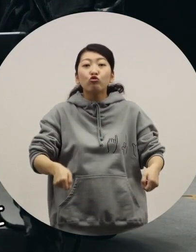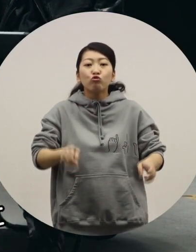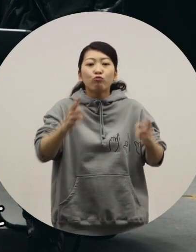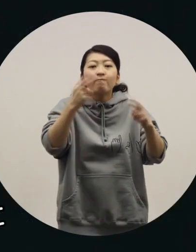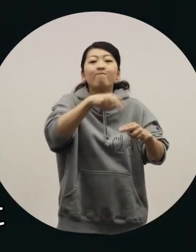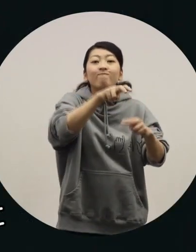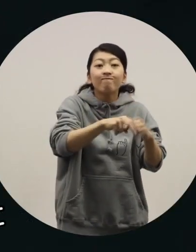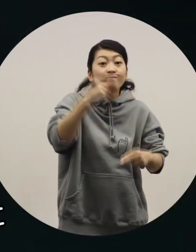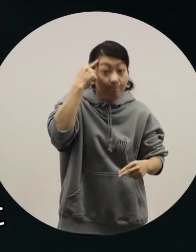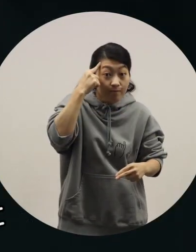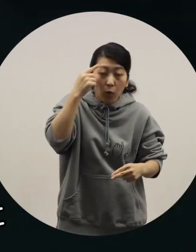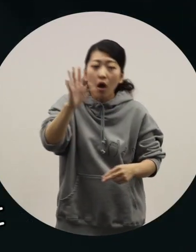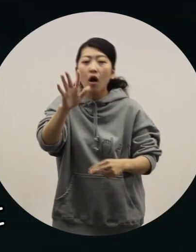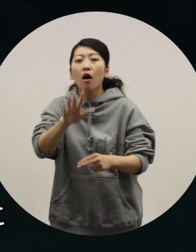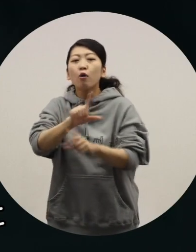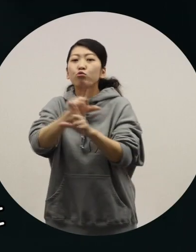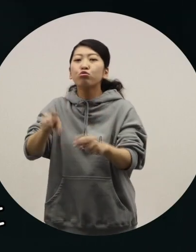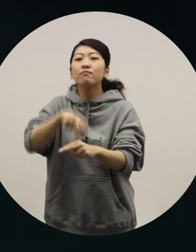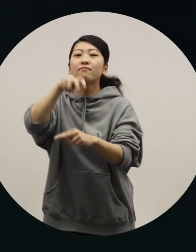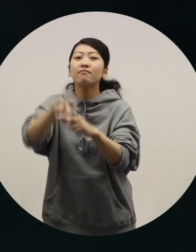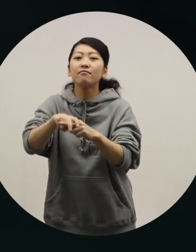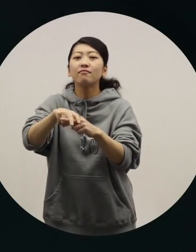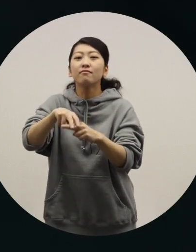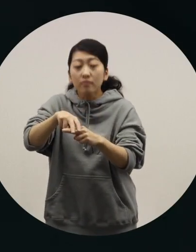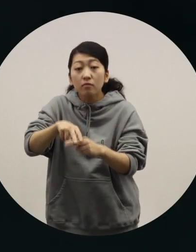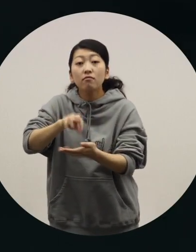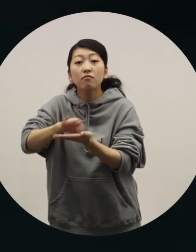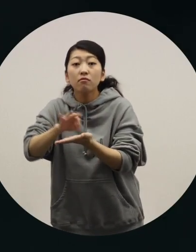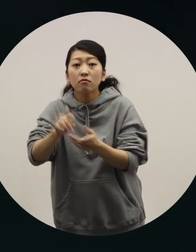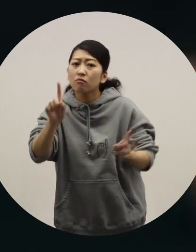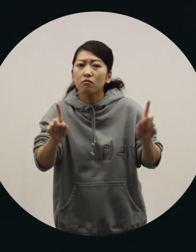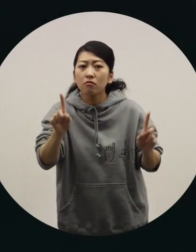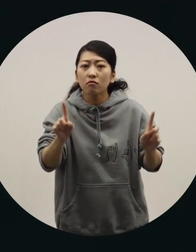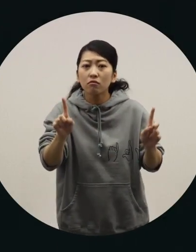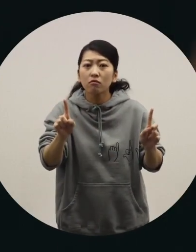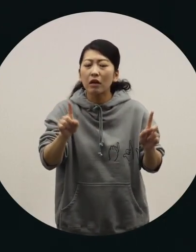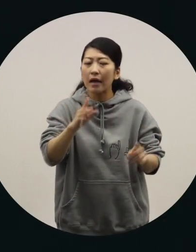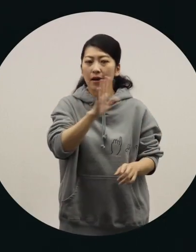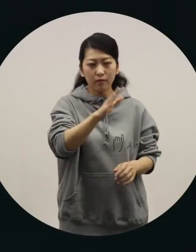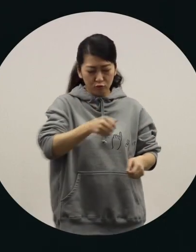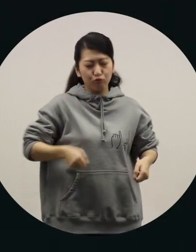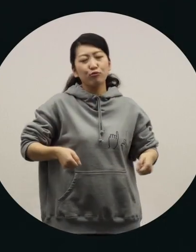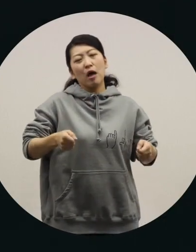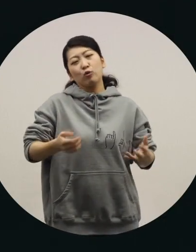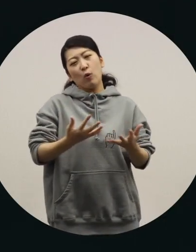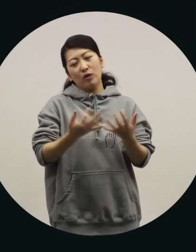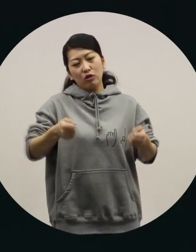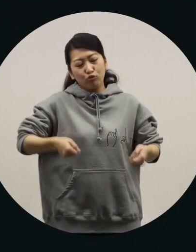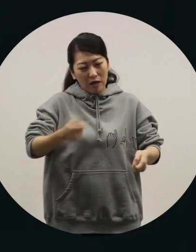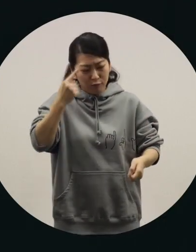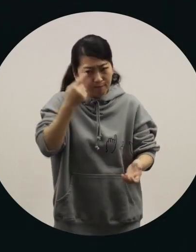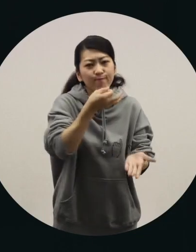or a personal mobility device? The vast majority is still people who use them as wheelchairs.